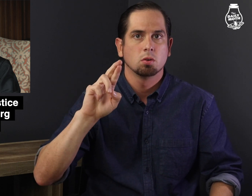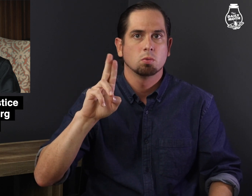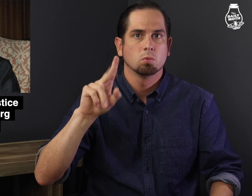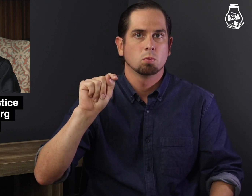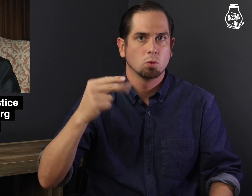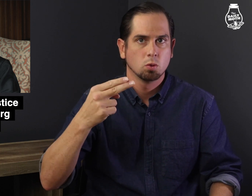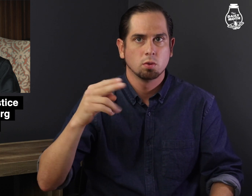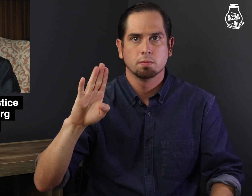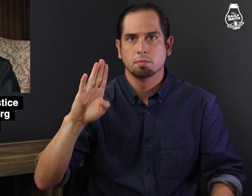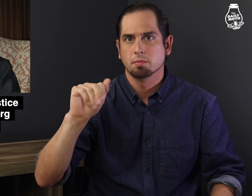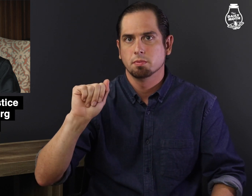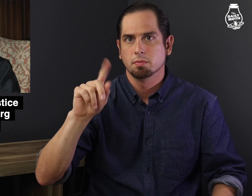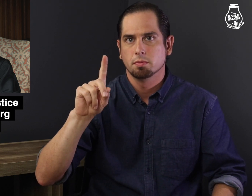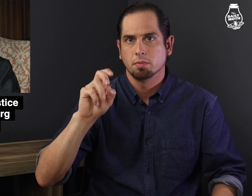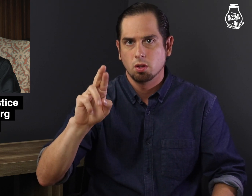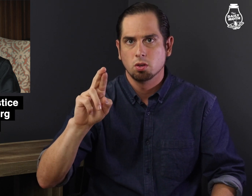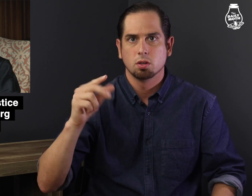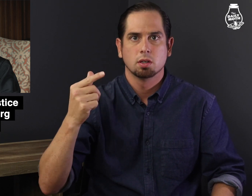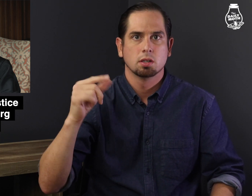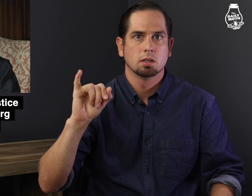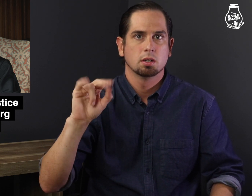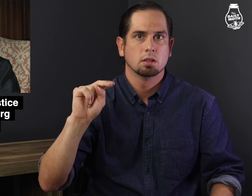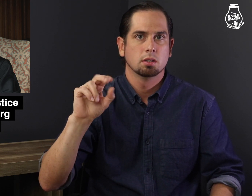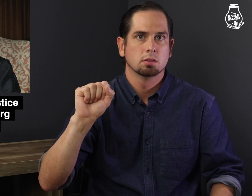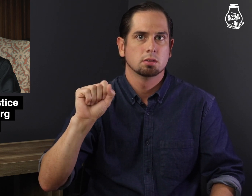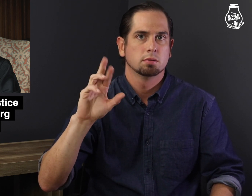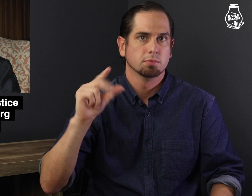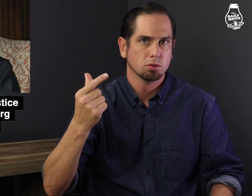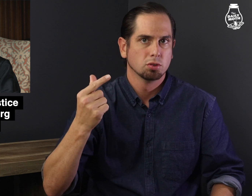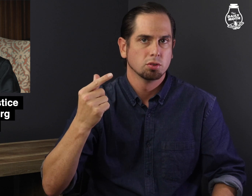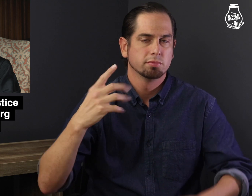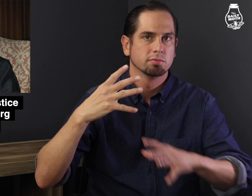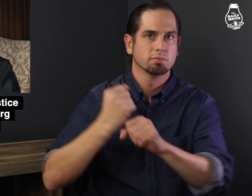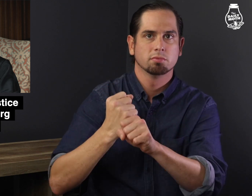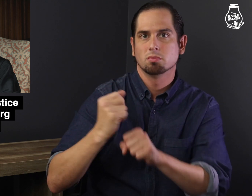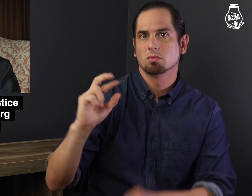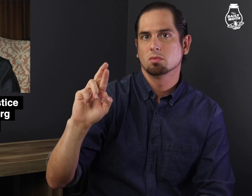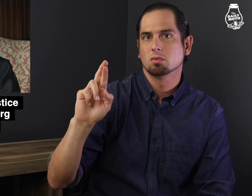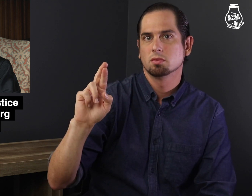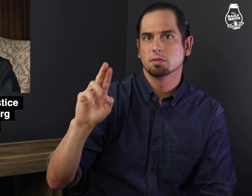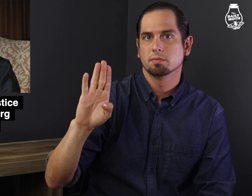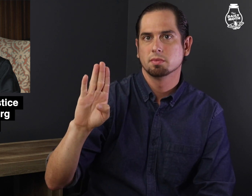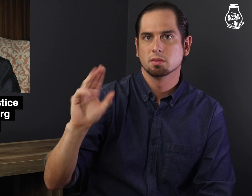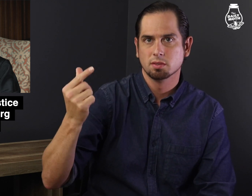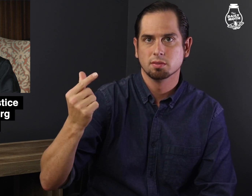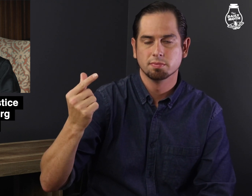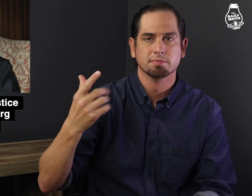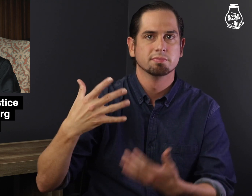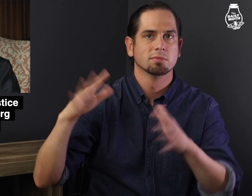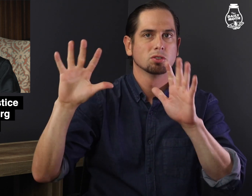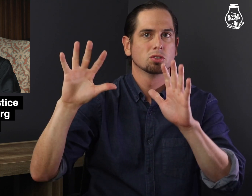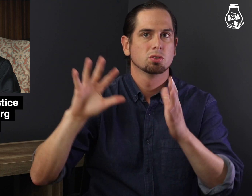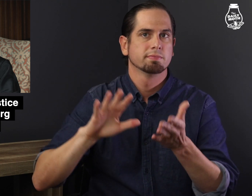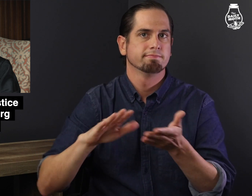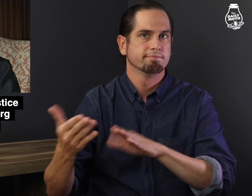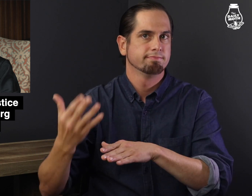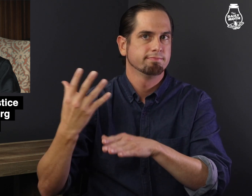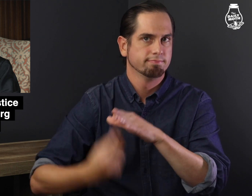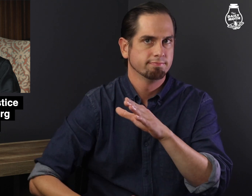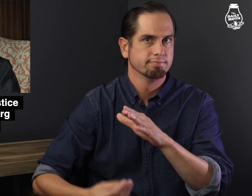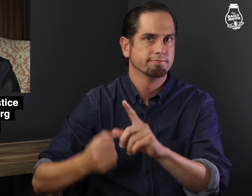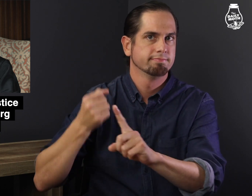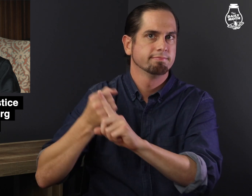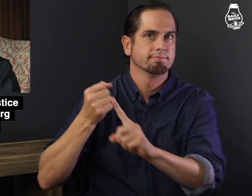Ruth Bader Ginsburg (RBG) has passed away from